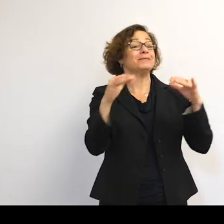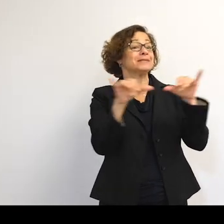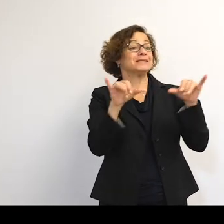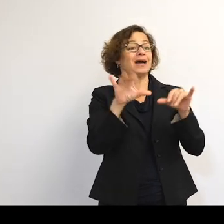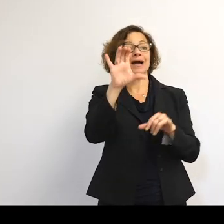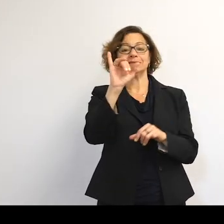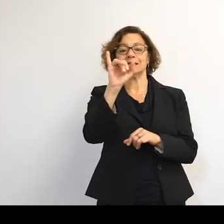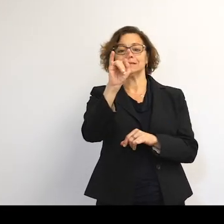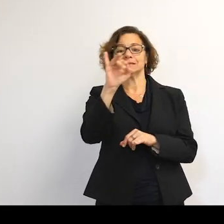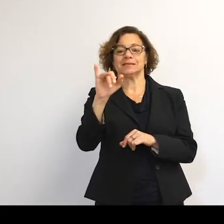in orbit, I'll tell you that.